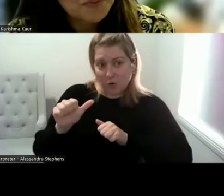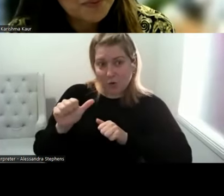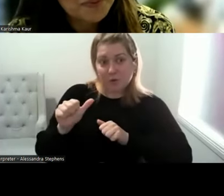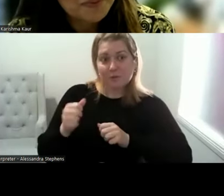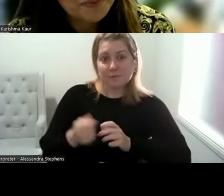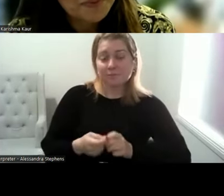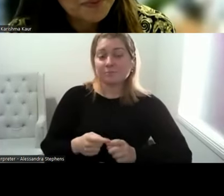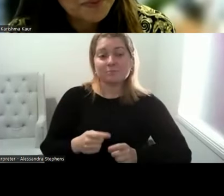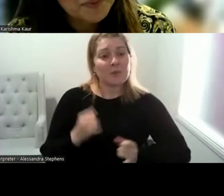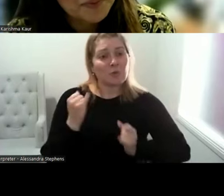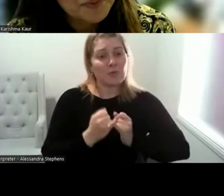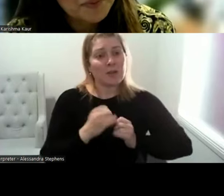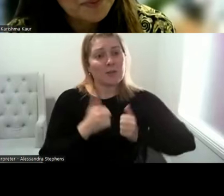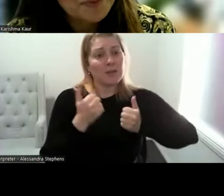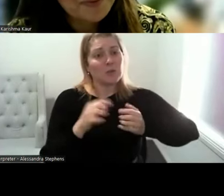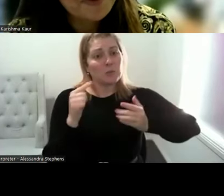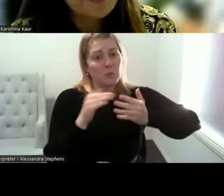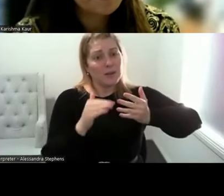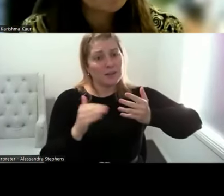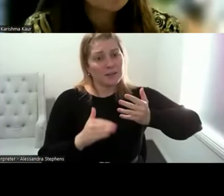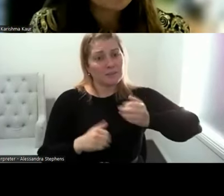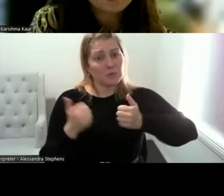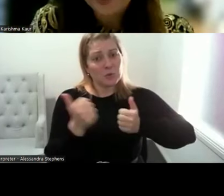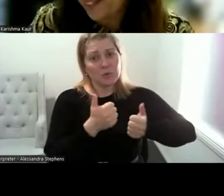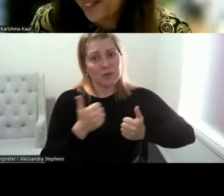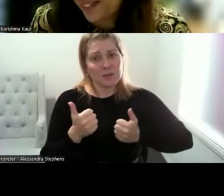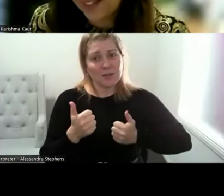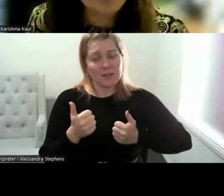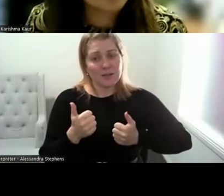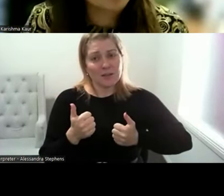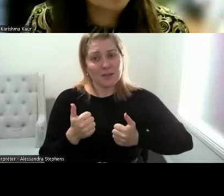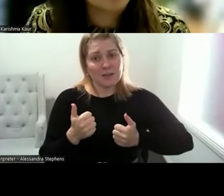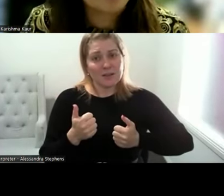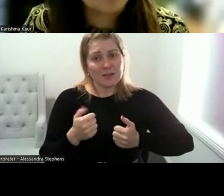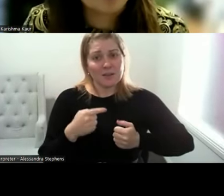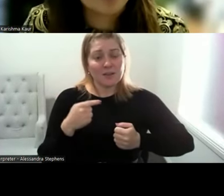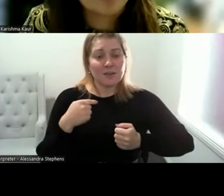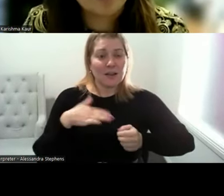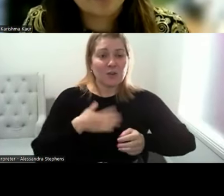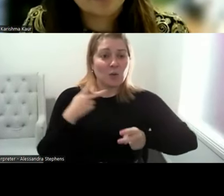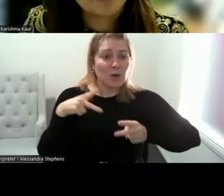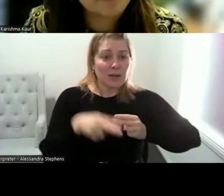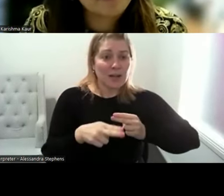Gab. Gabriel, is sorry, I might have cut you off. I think you have something else to add there. So